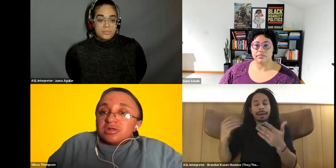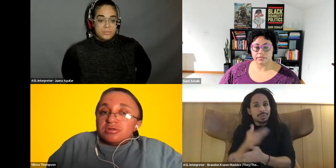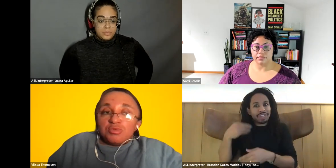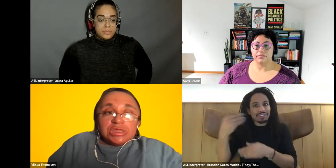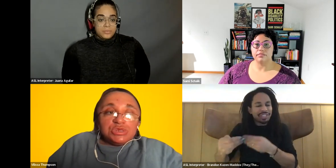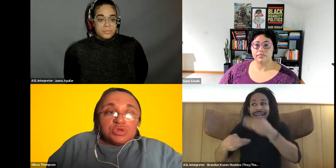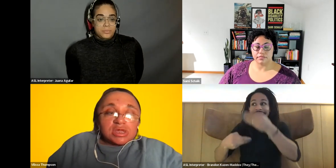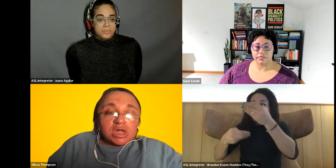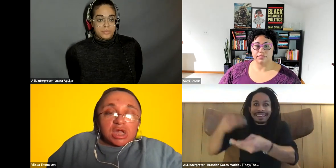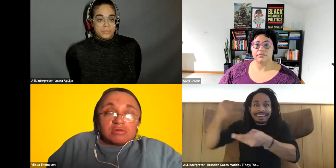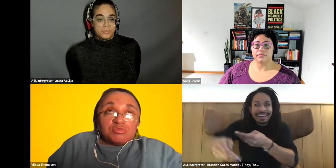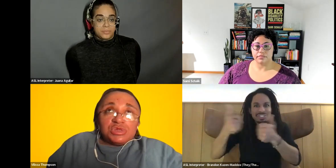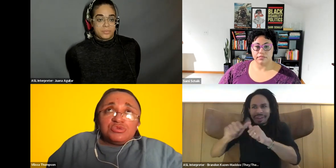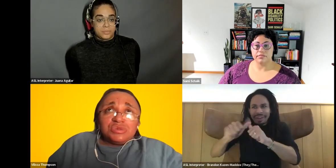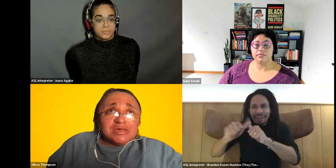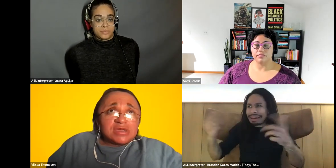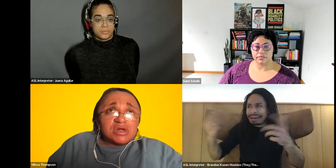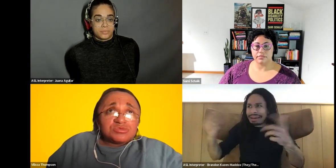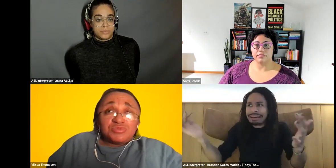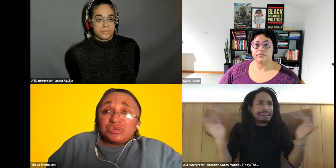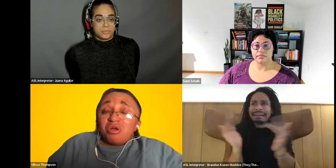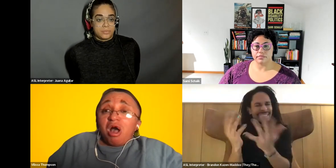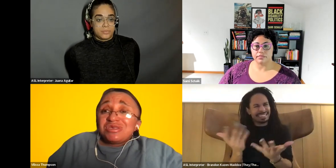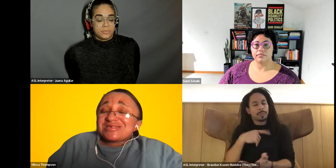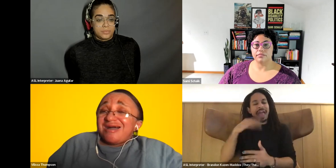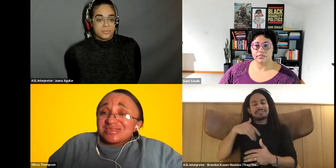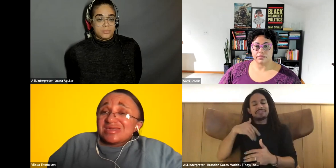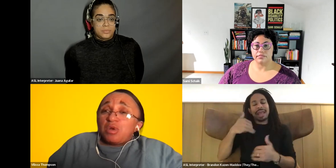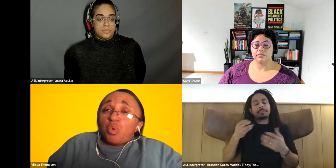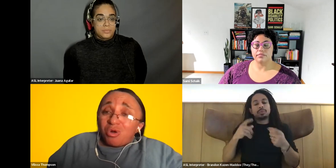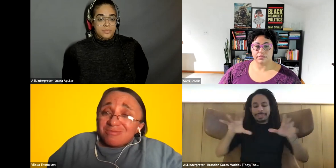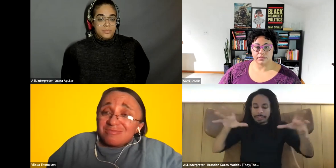Vilissa Thompson: You know we you're in a we. You live in a country where you are always constantly at war